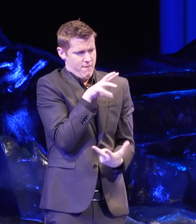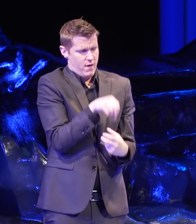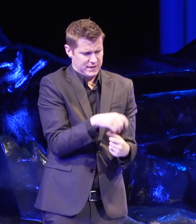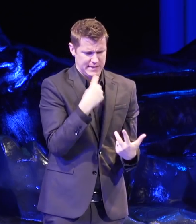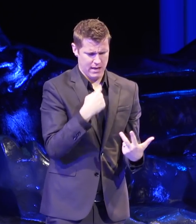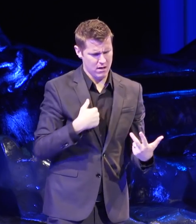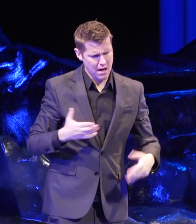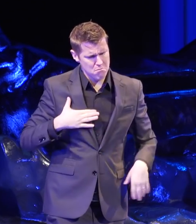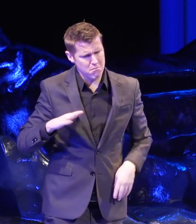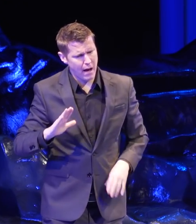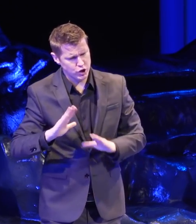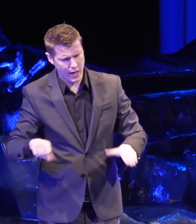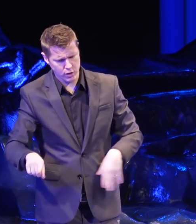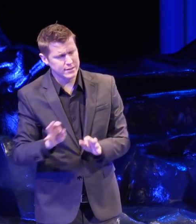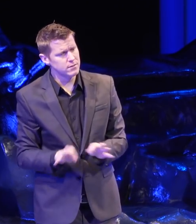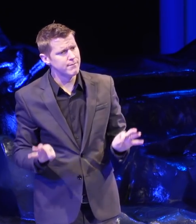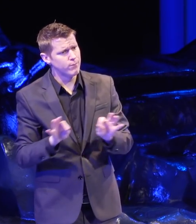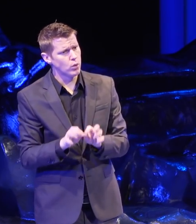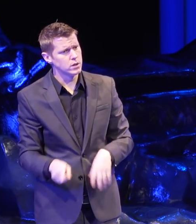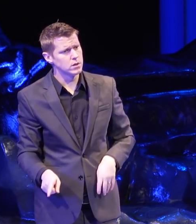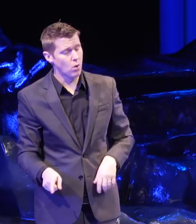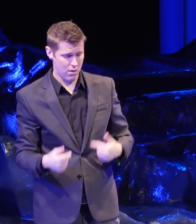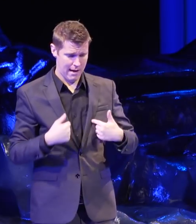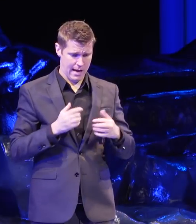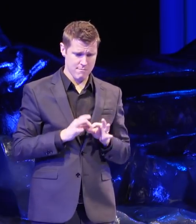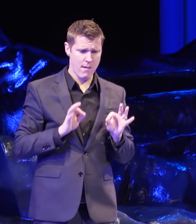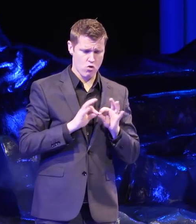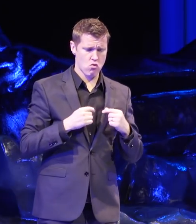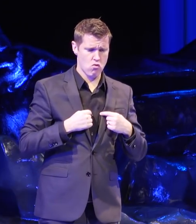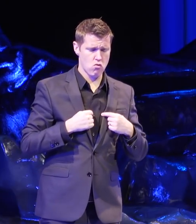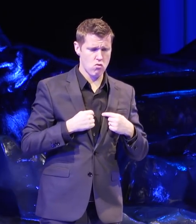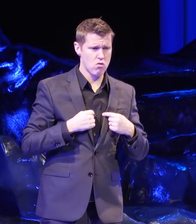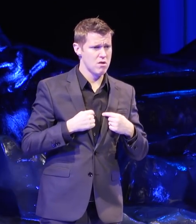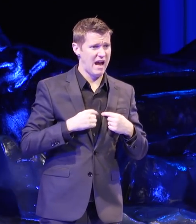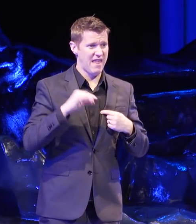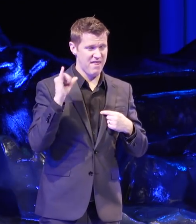my child is important or I matter. And that can take a huge toll.